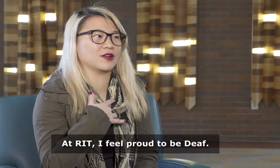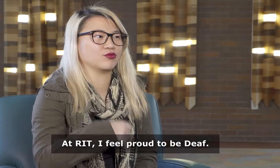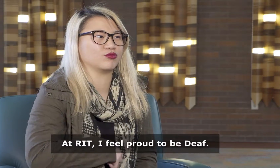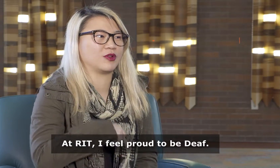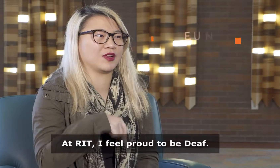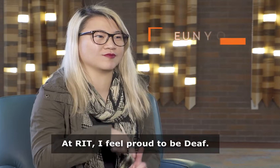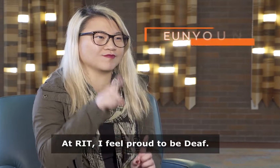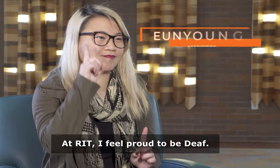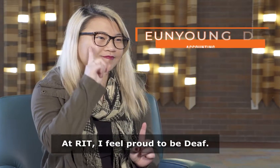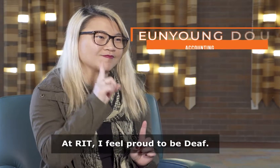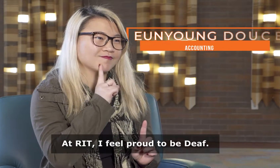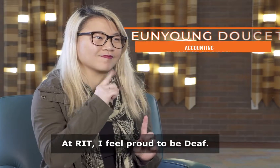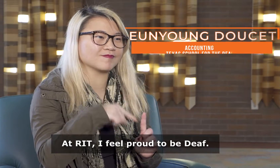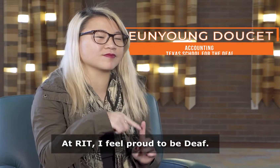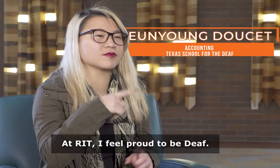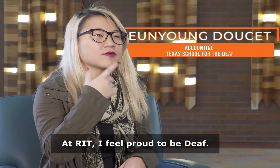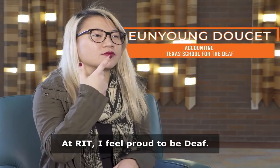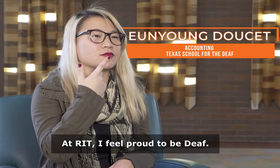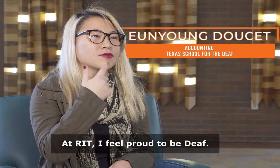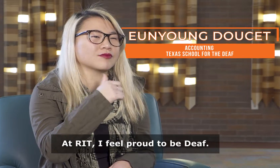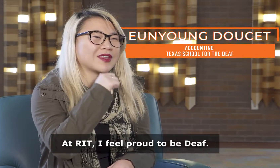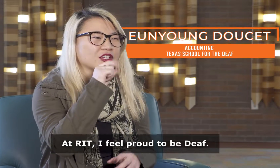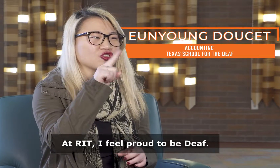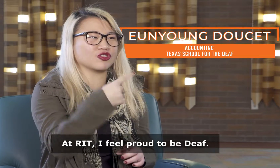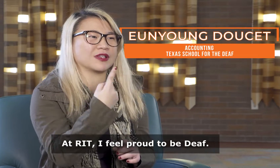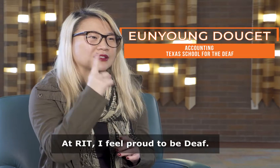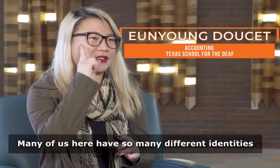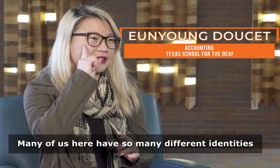At RIT, I feel proud to be deaf.